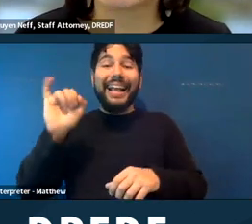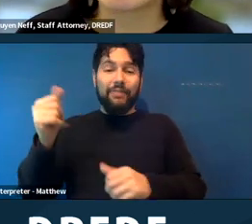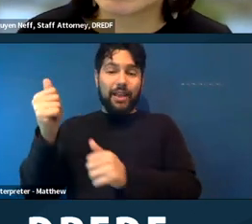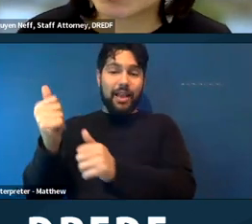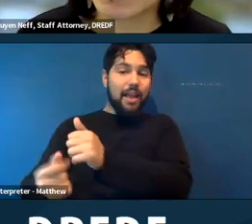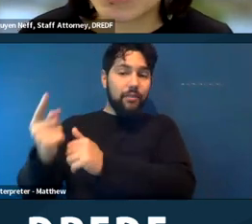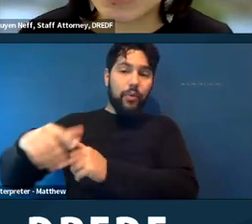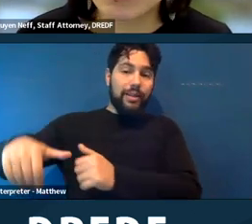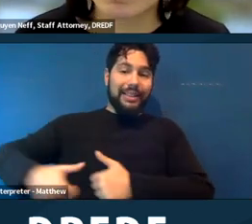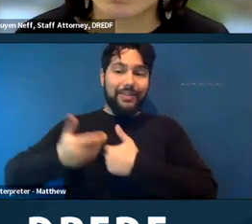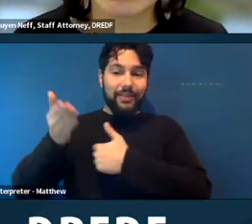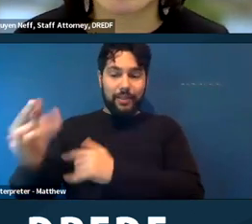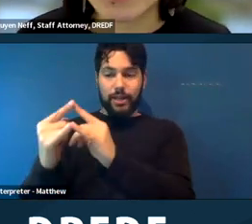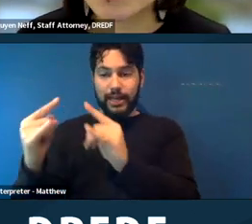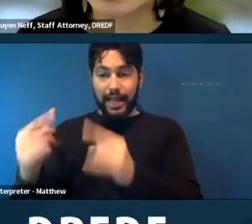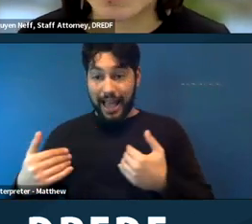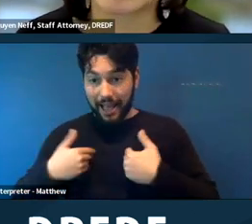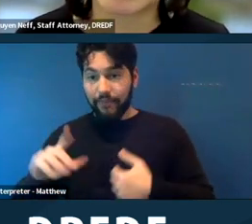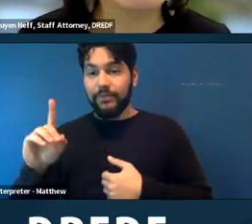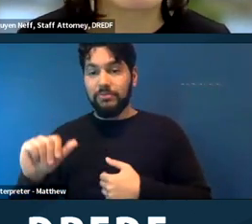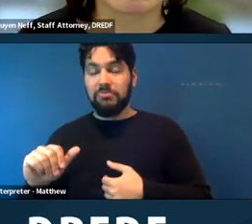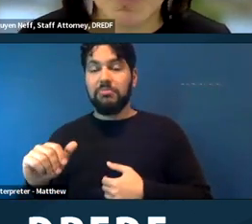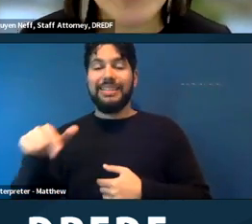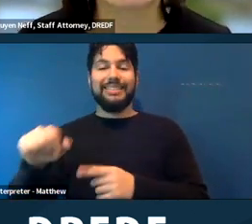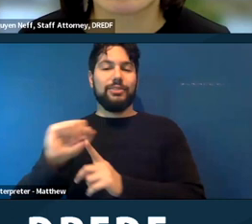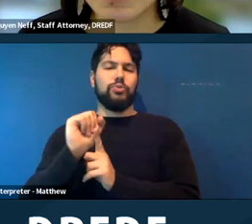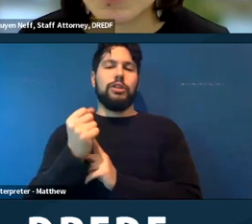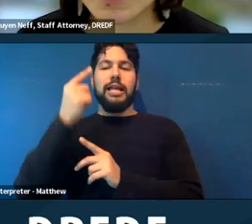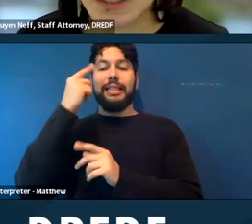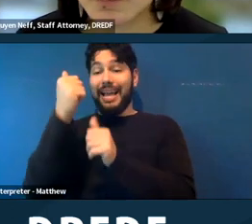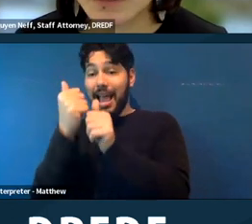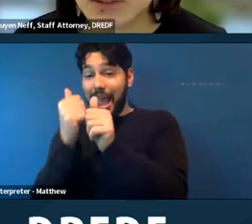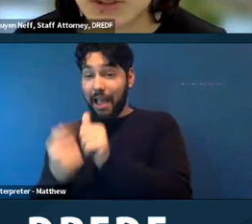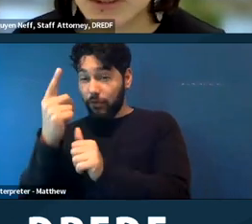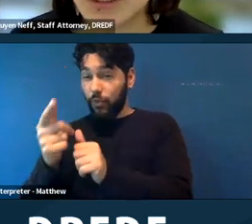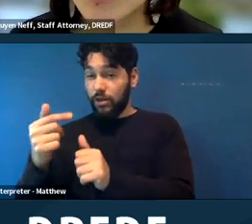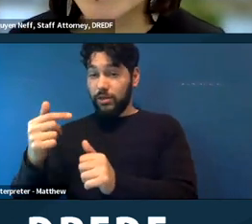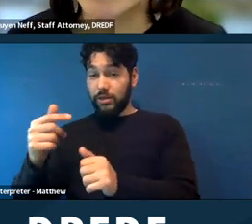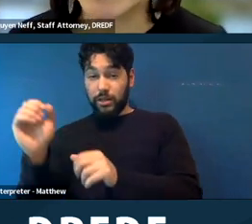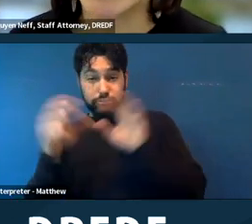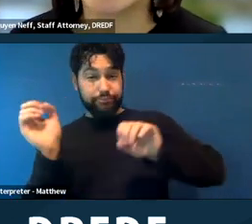that situation, the best practice would be that everyone requests a reasonable accommodation,